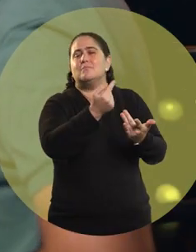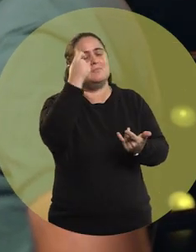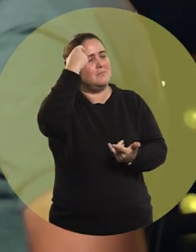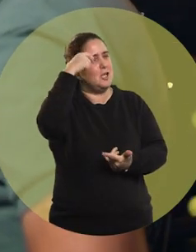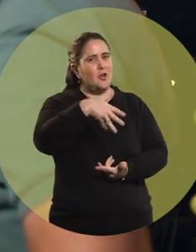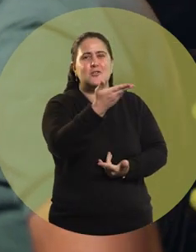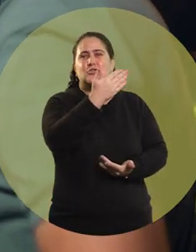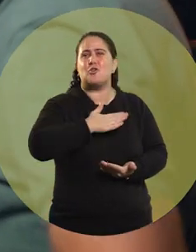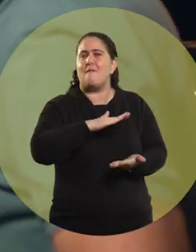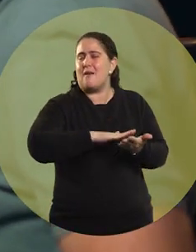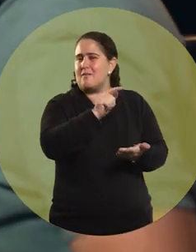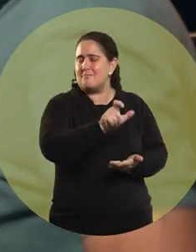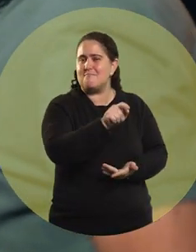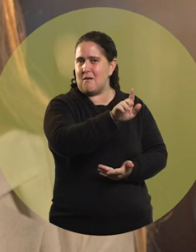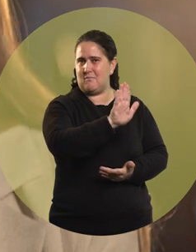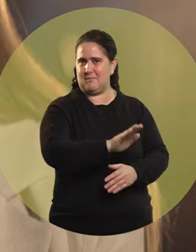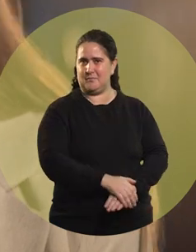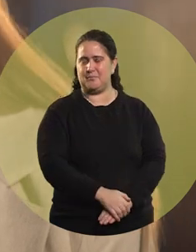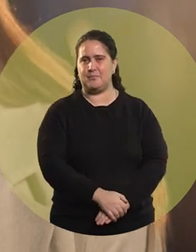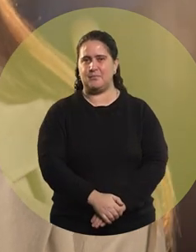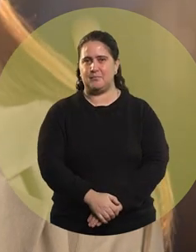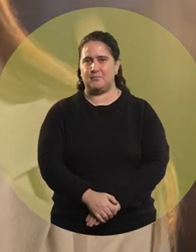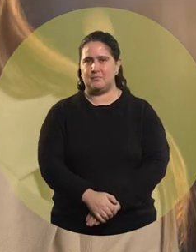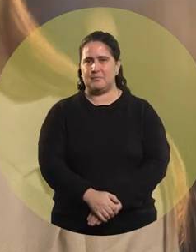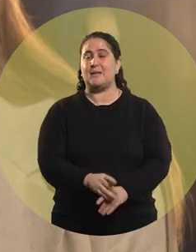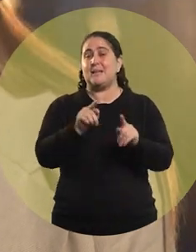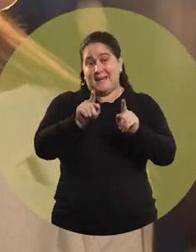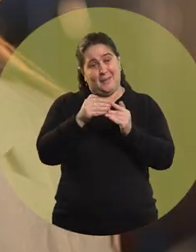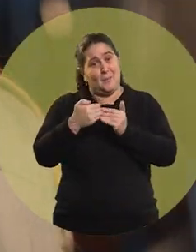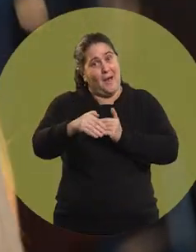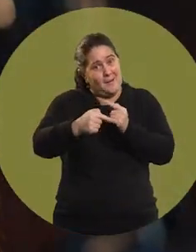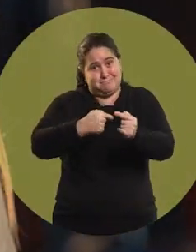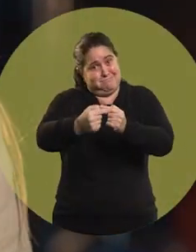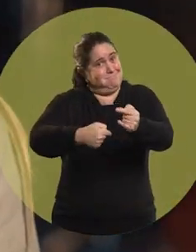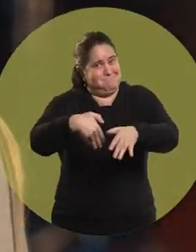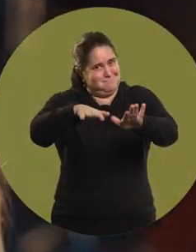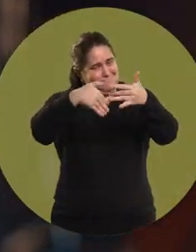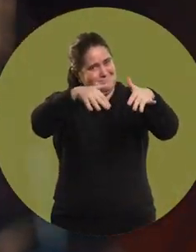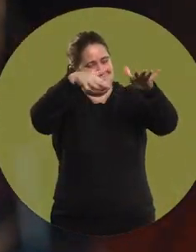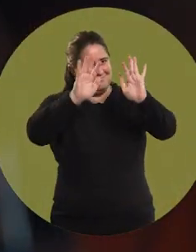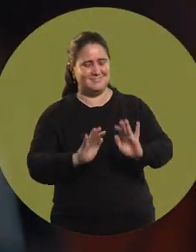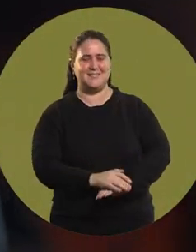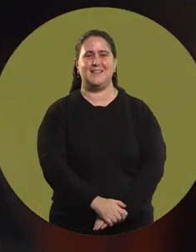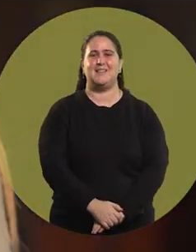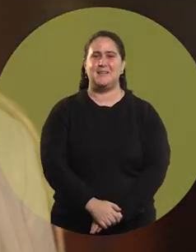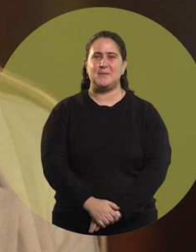so think on that... Good. And from there later we'll see...